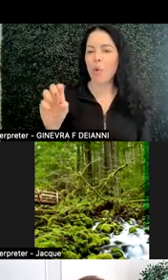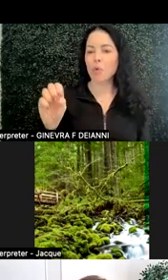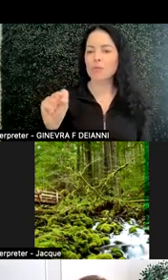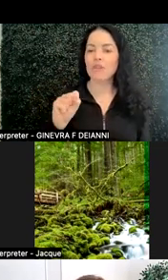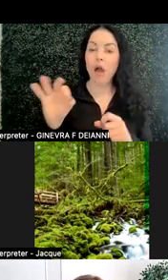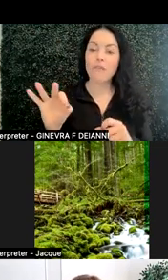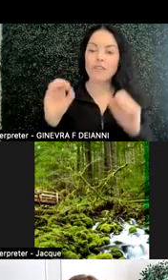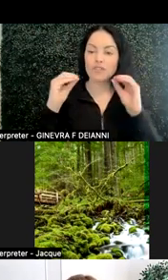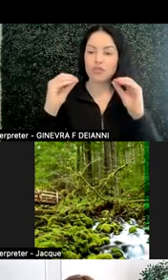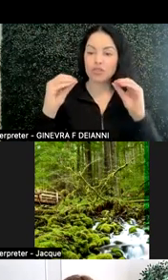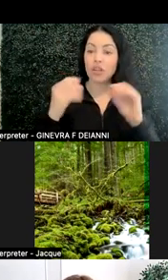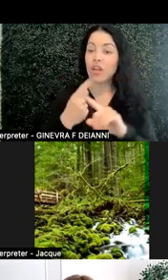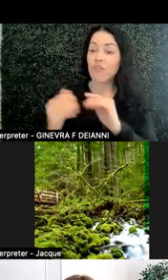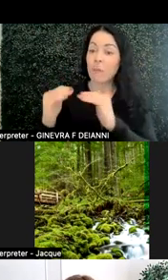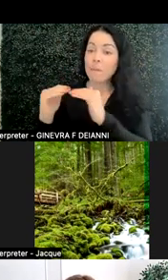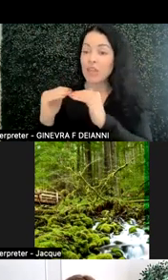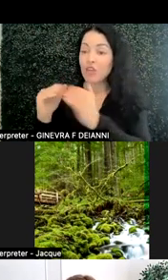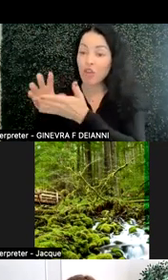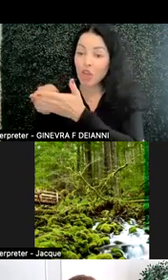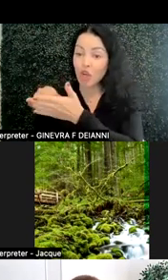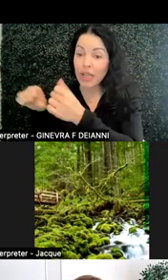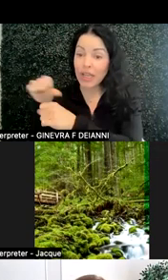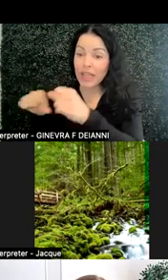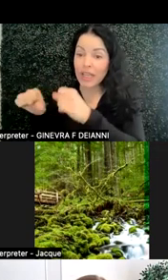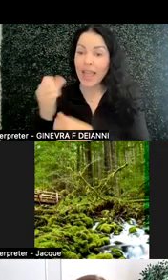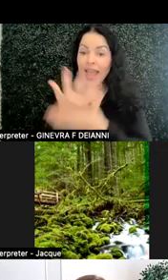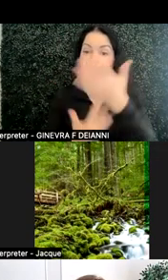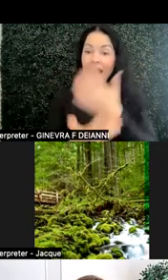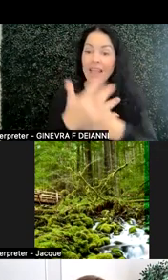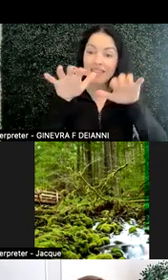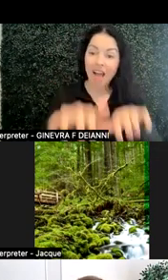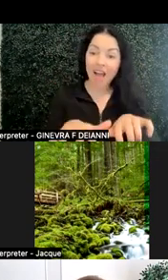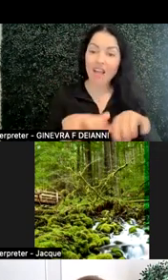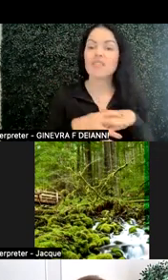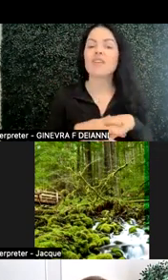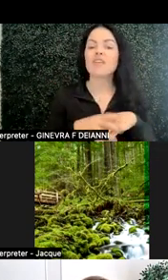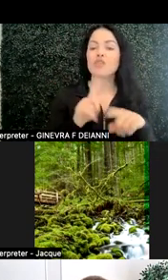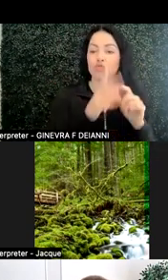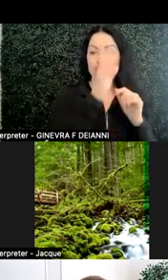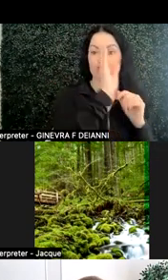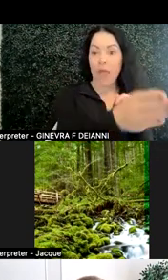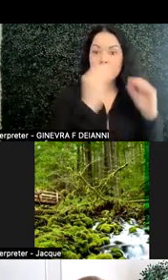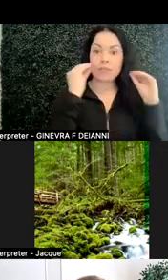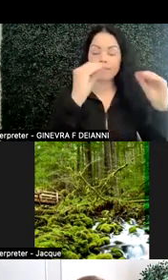learning to hands-on to direct instruction. And by direct instruction, that can be lecture.